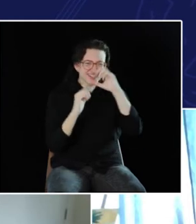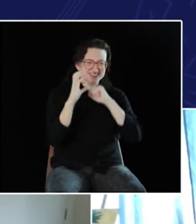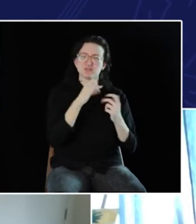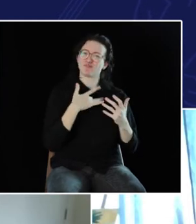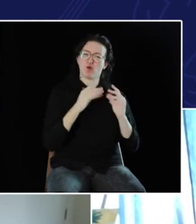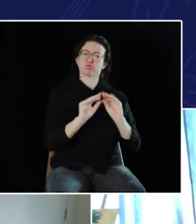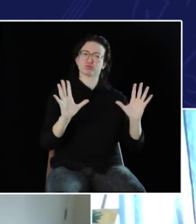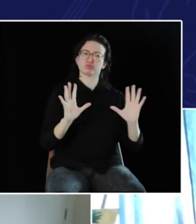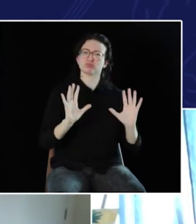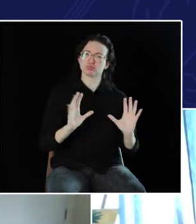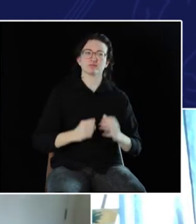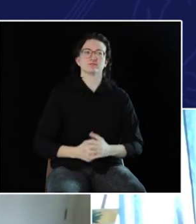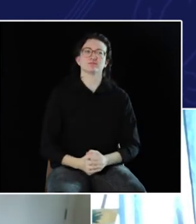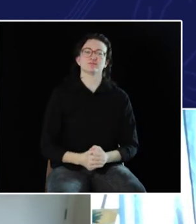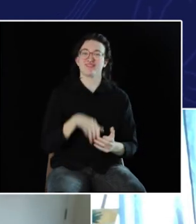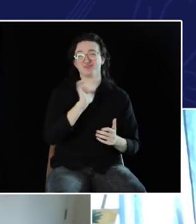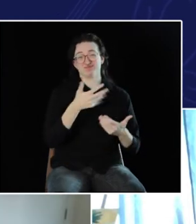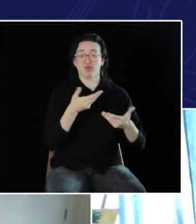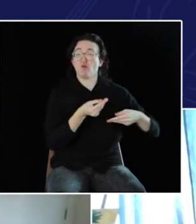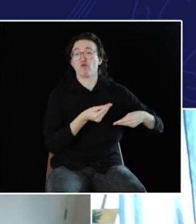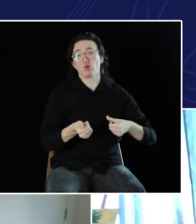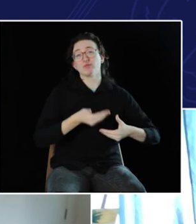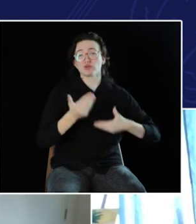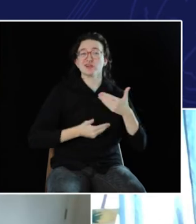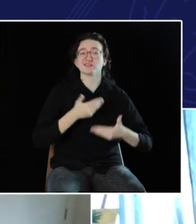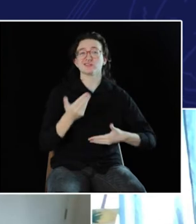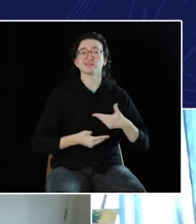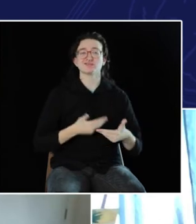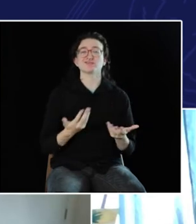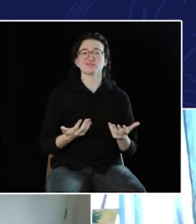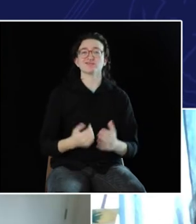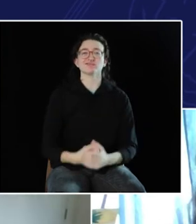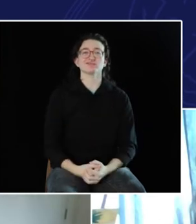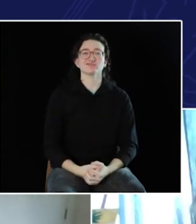and they're not having to second-guess you. Basically, this is a fluid process.